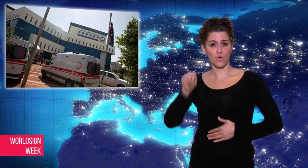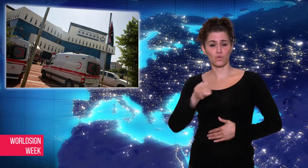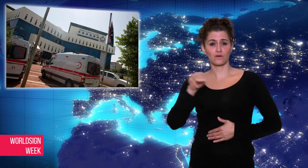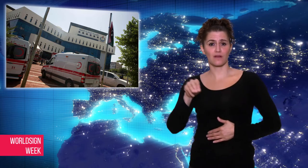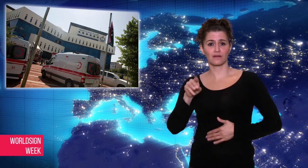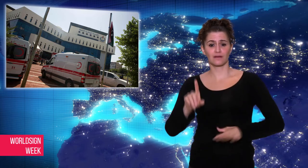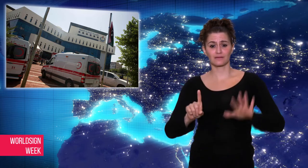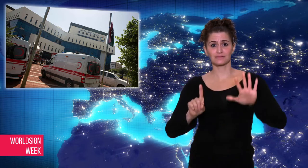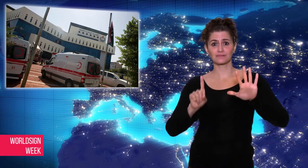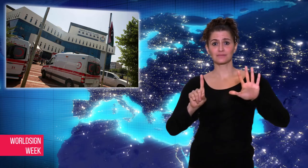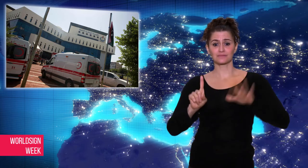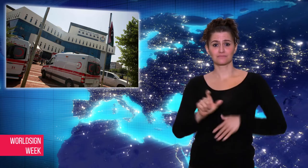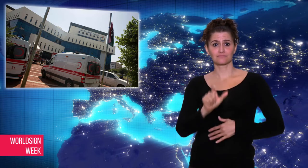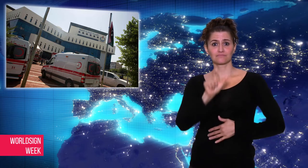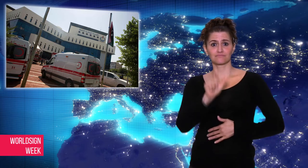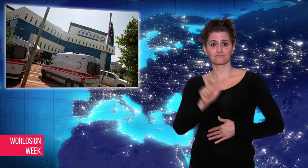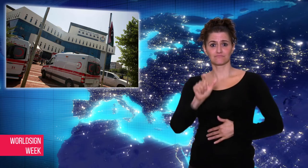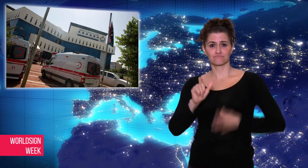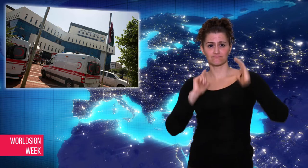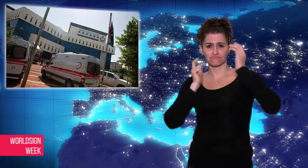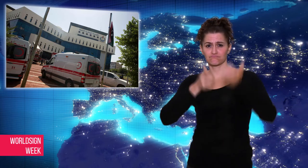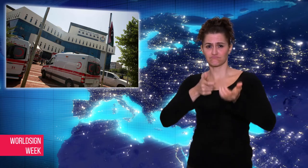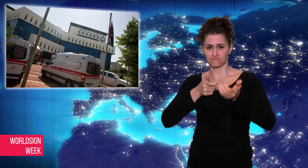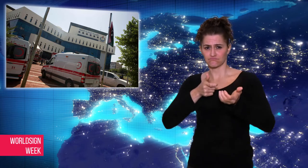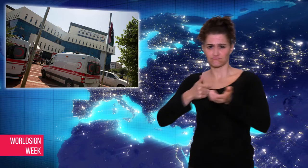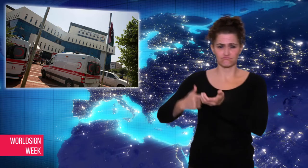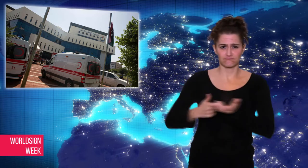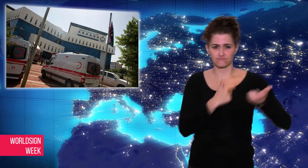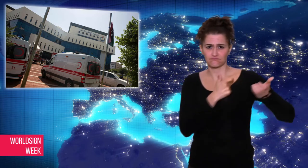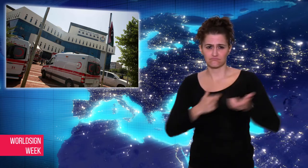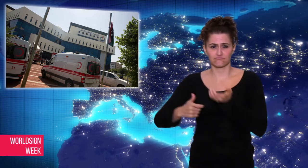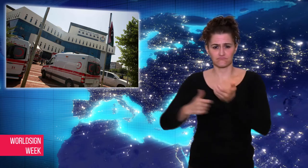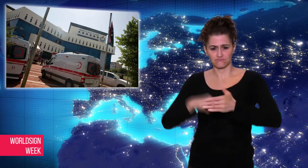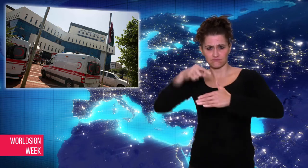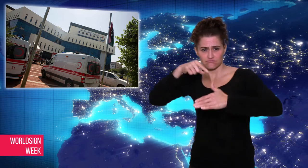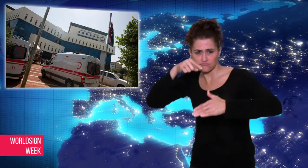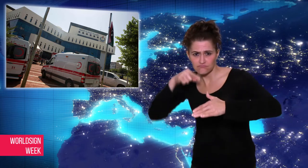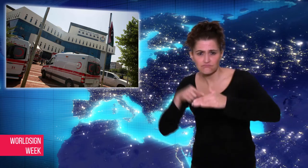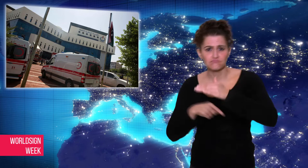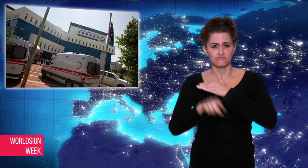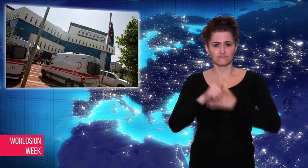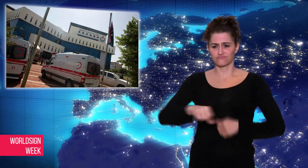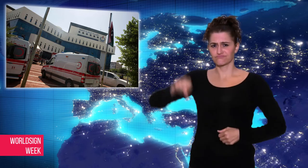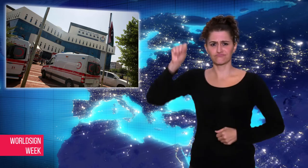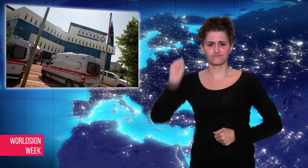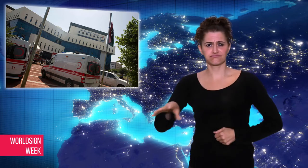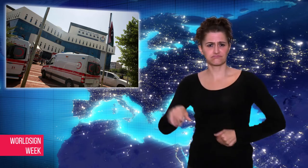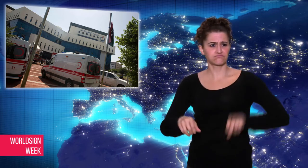gunfire and explosions, leading to a